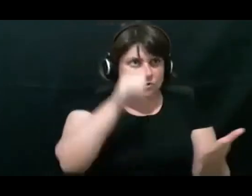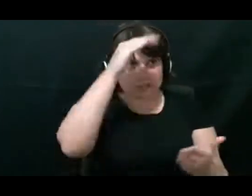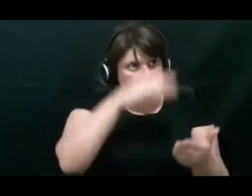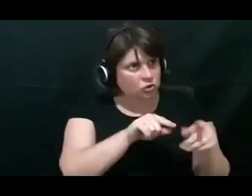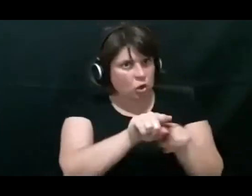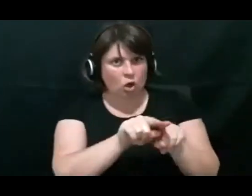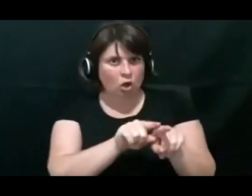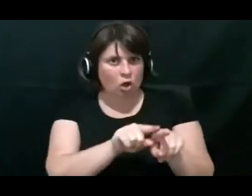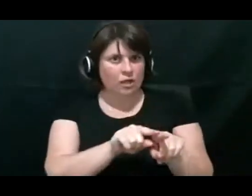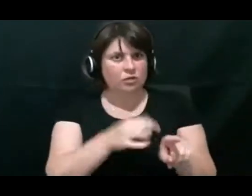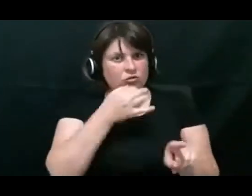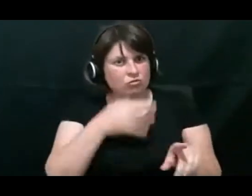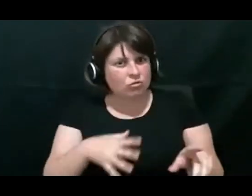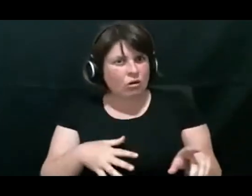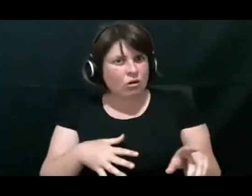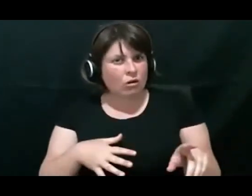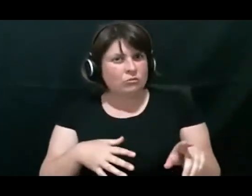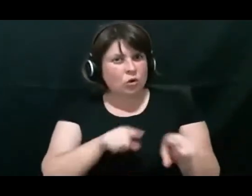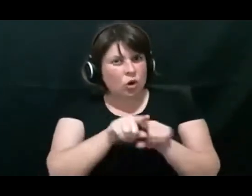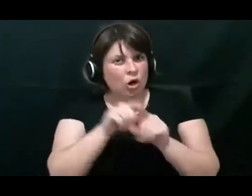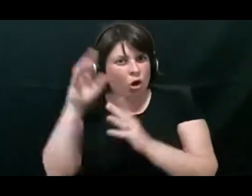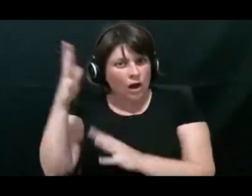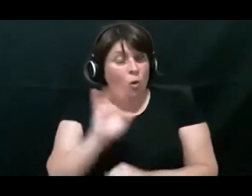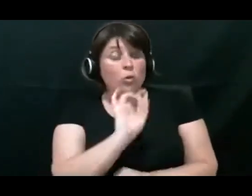learning sign language or themselves learning sign language?